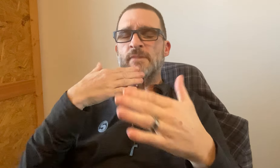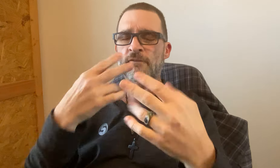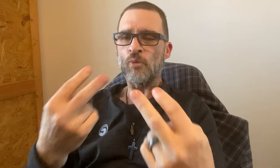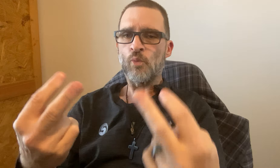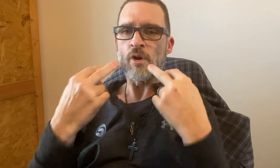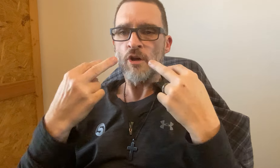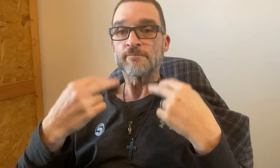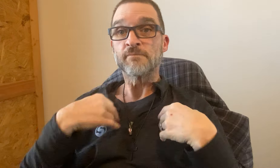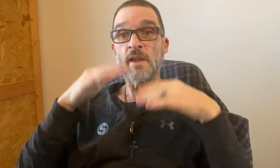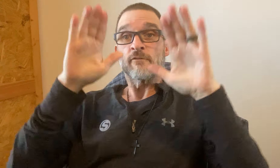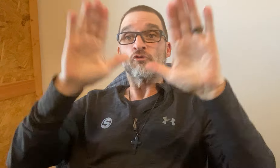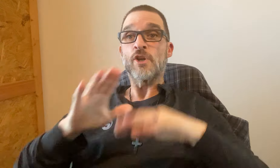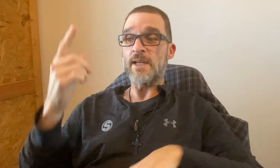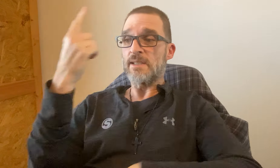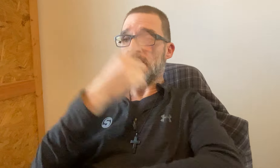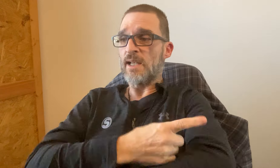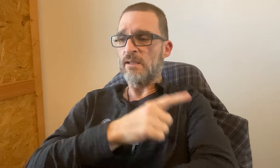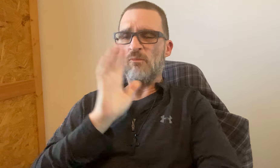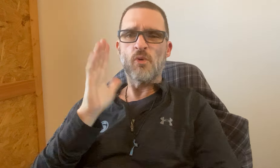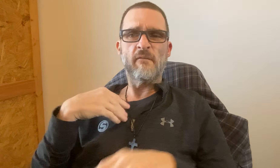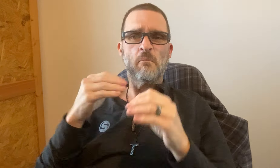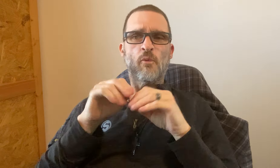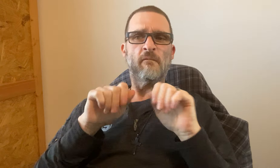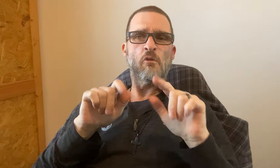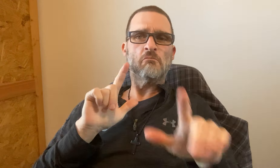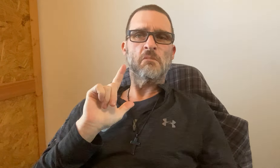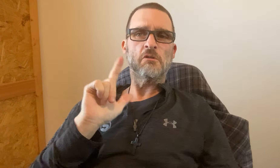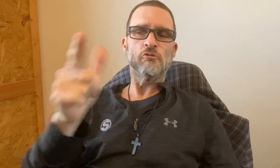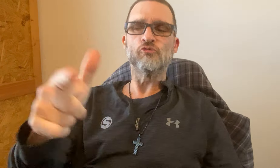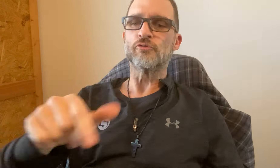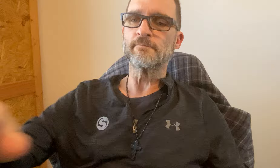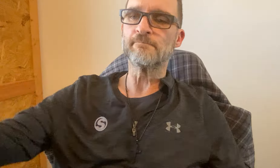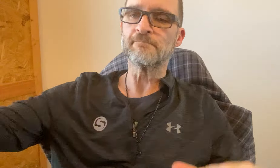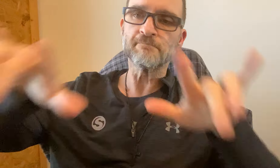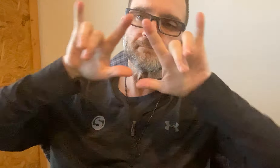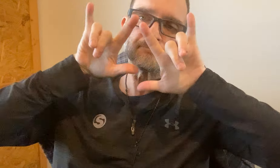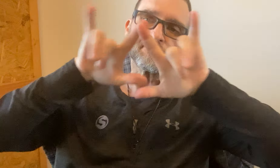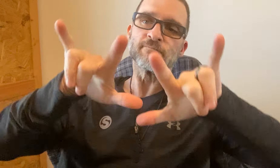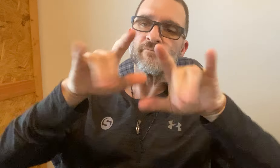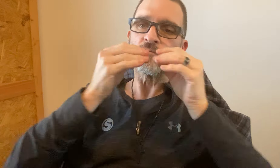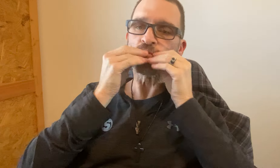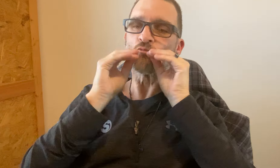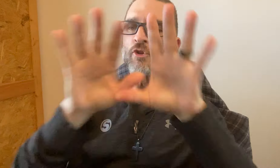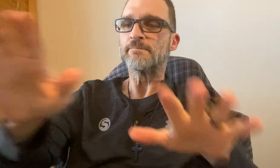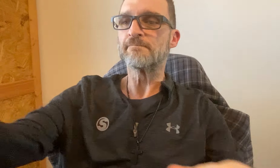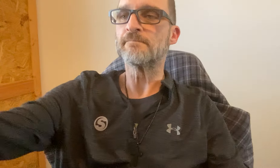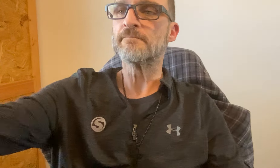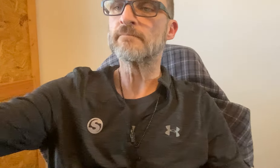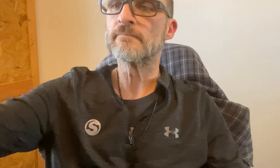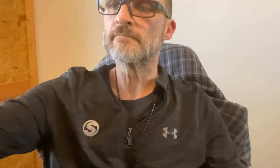Thank you for watching. Have a great day. I will have more vlogs later. *ILY* *air kisses*